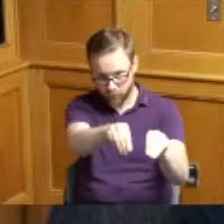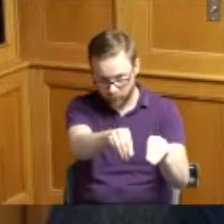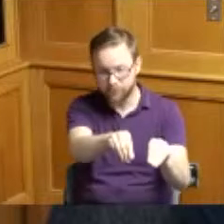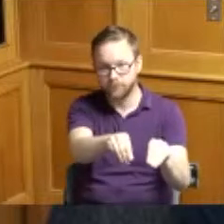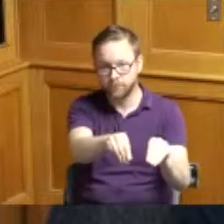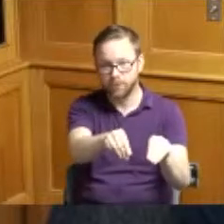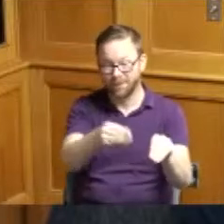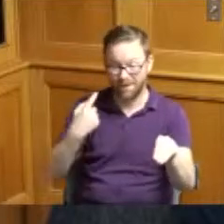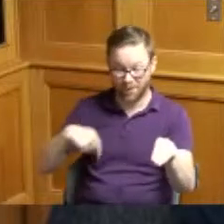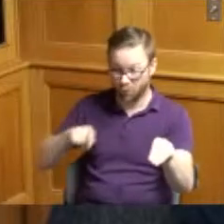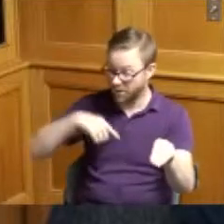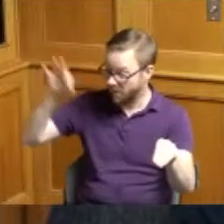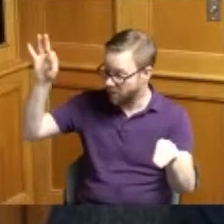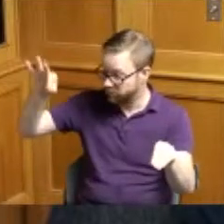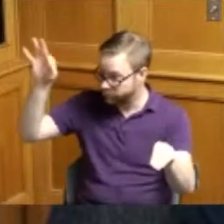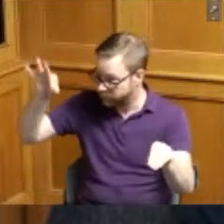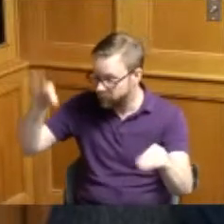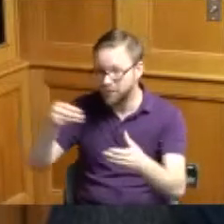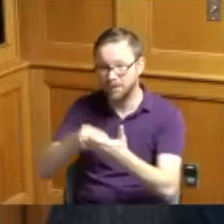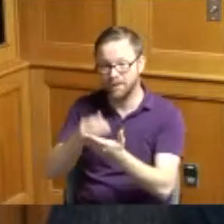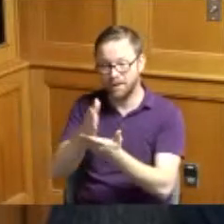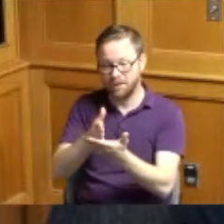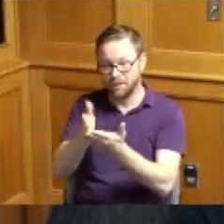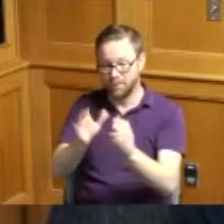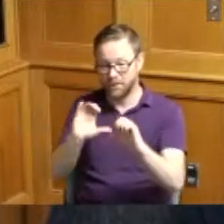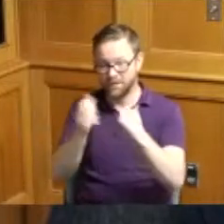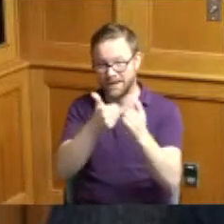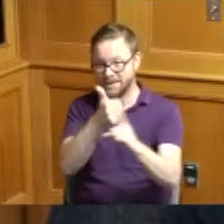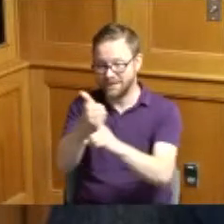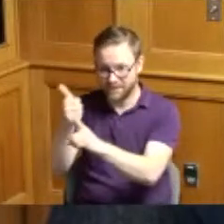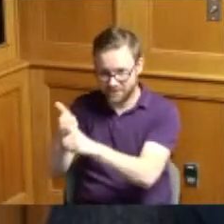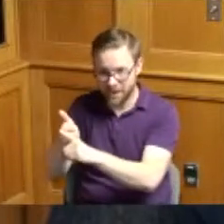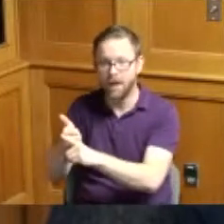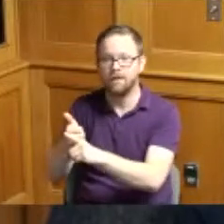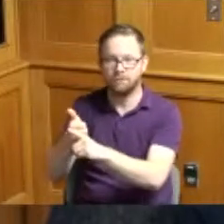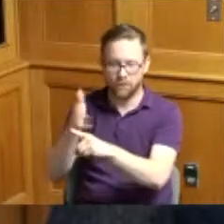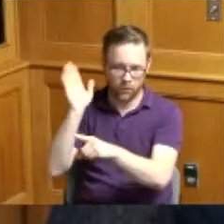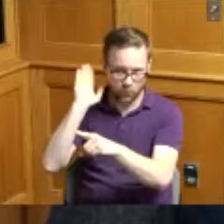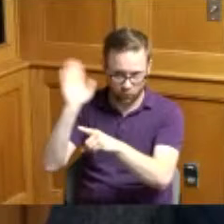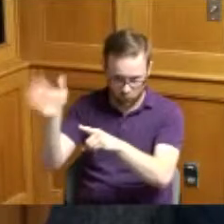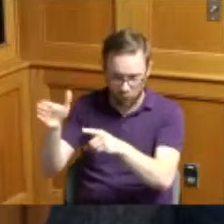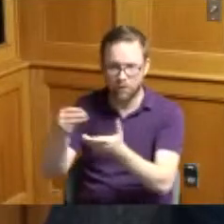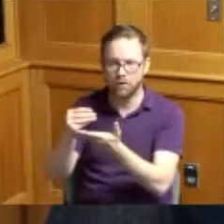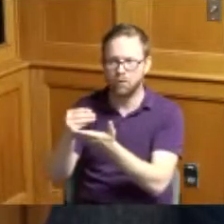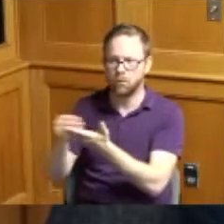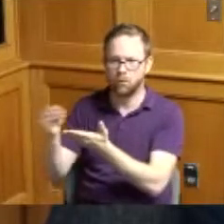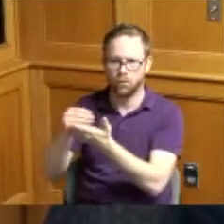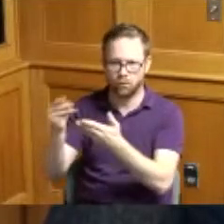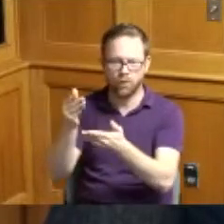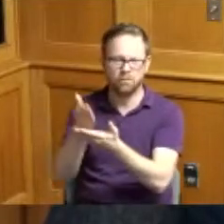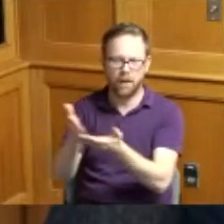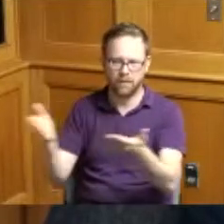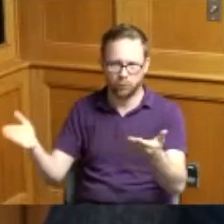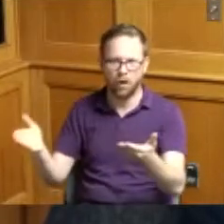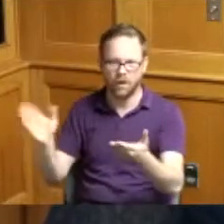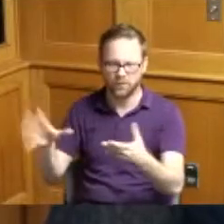stated the budgets of the agencies would absorb the products on an annual basis because we all